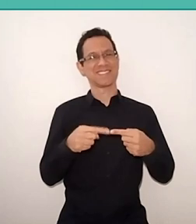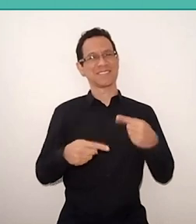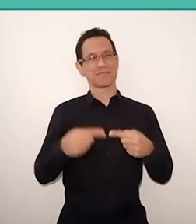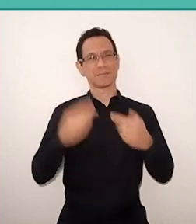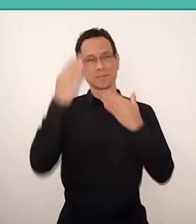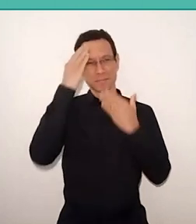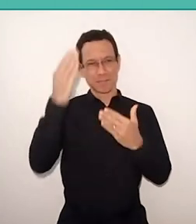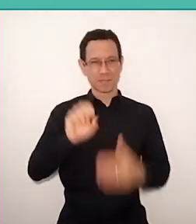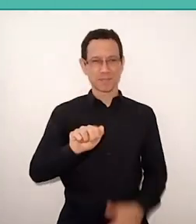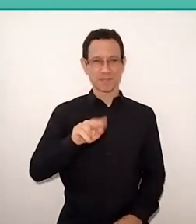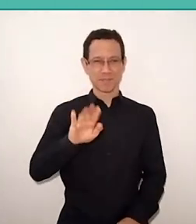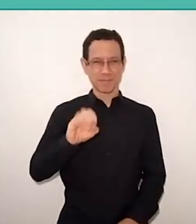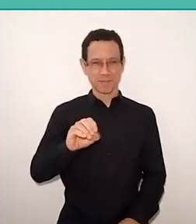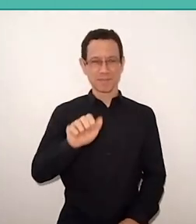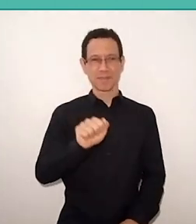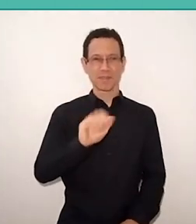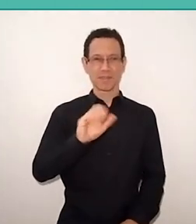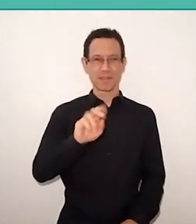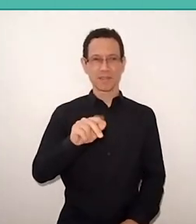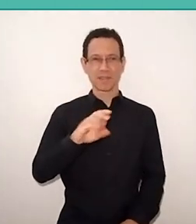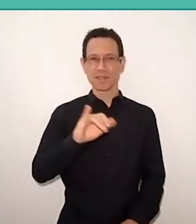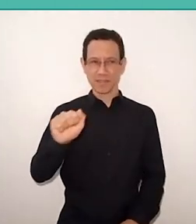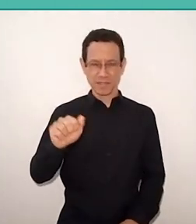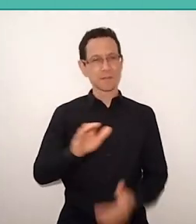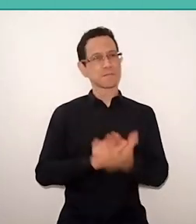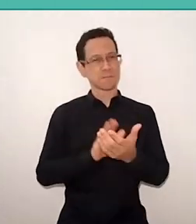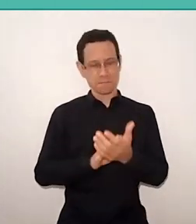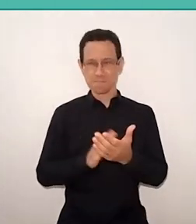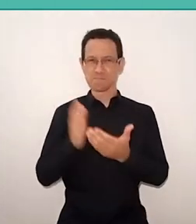congratulate them for the lines and say that I would highlight,